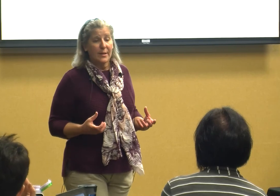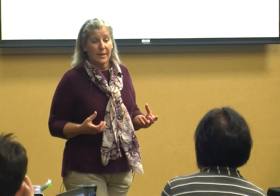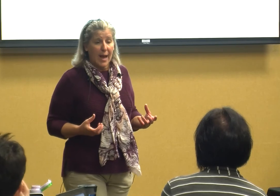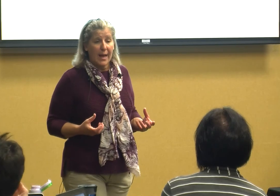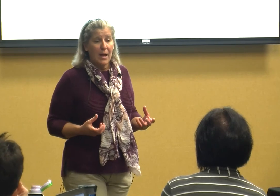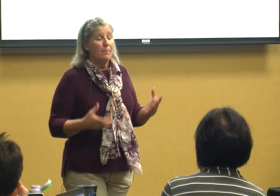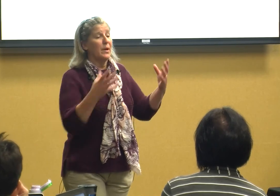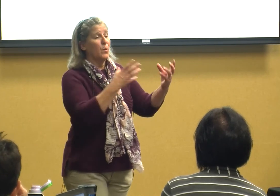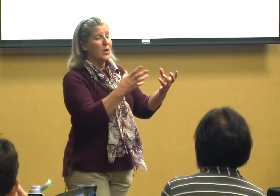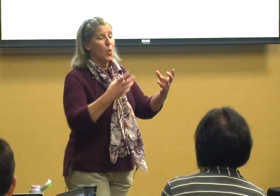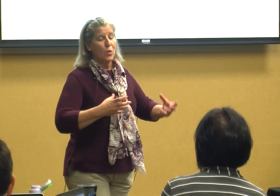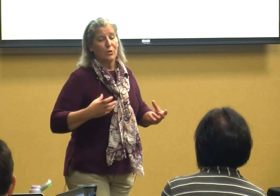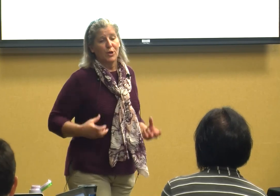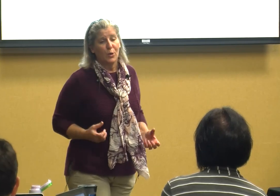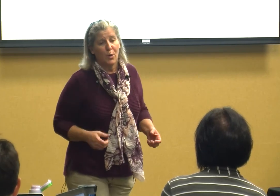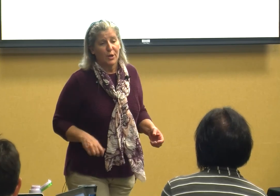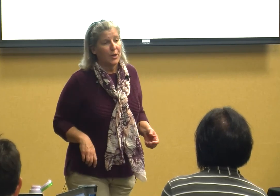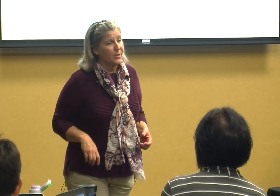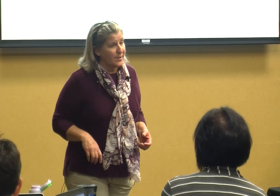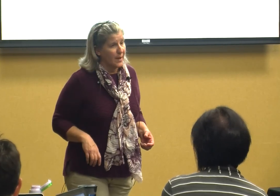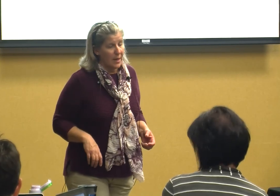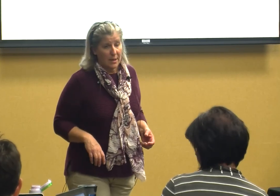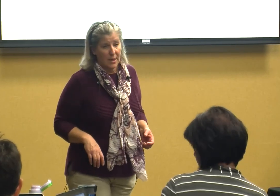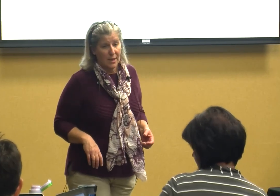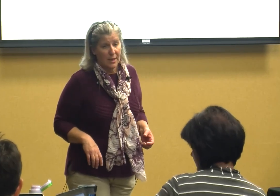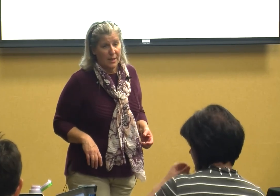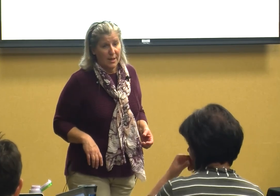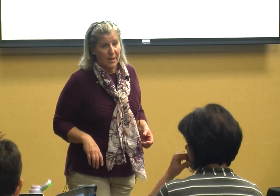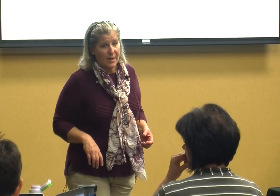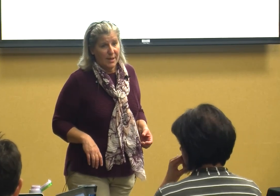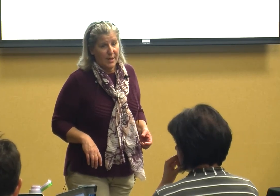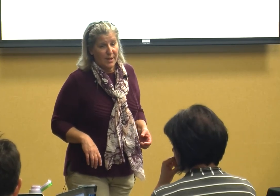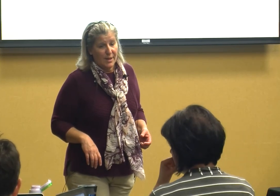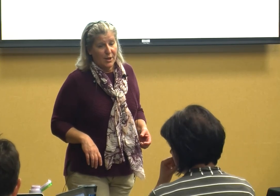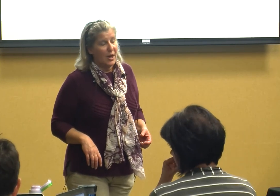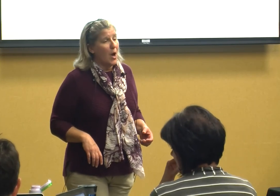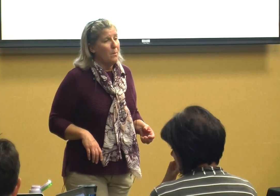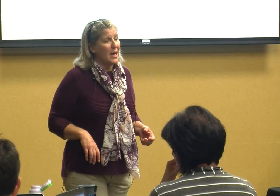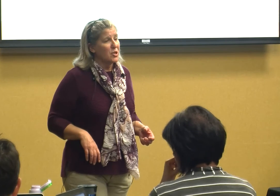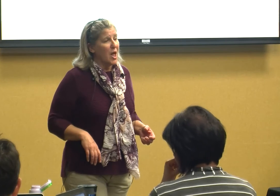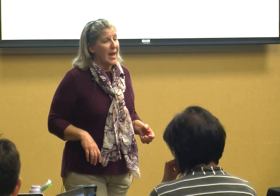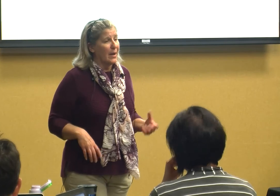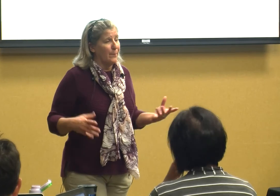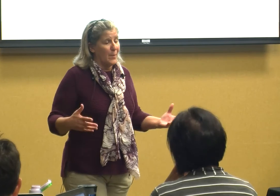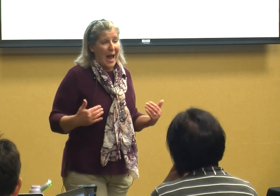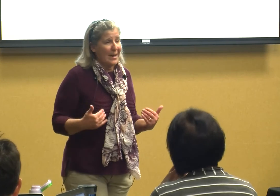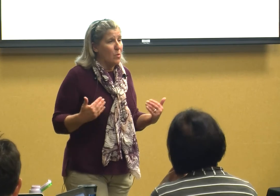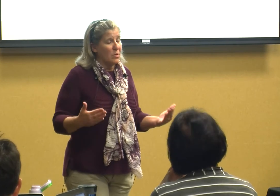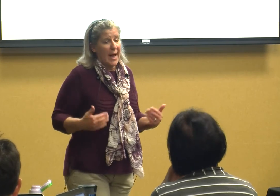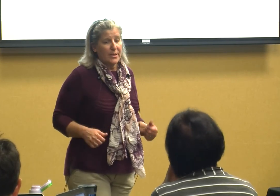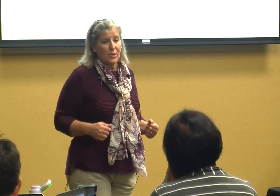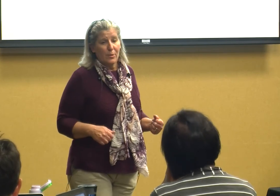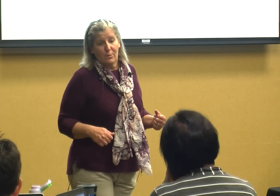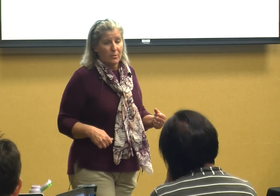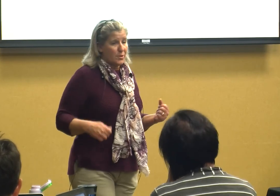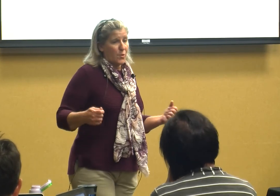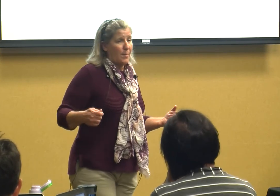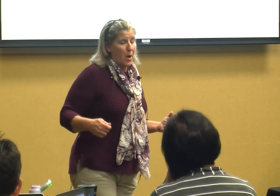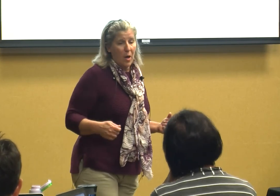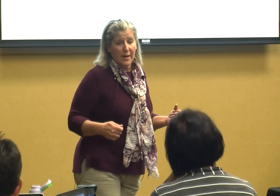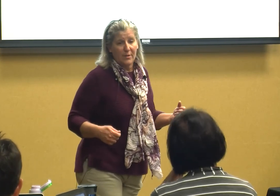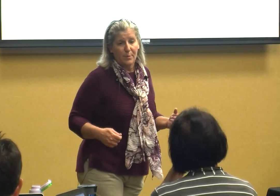today but what order do you want to do this in you know much like I don't like to scrub parties but